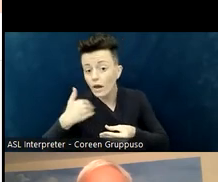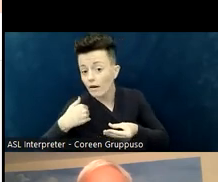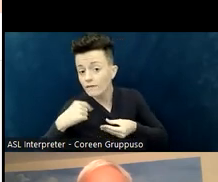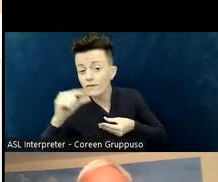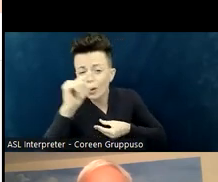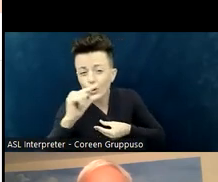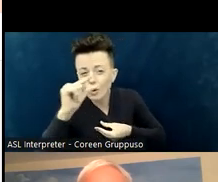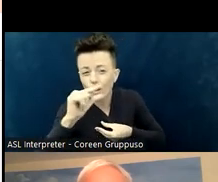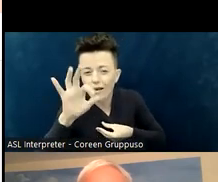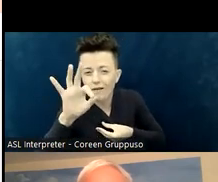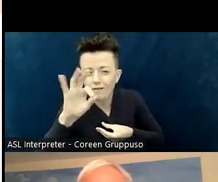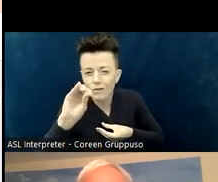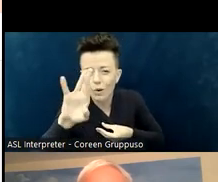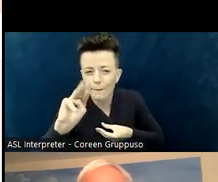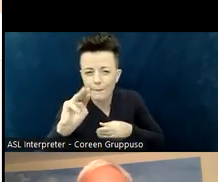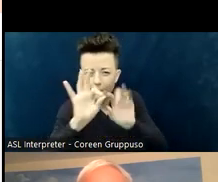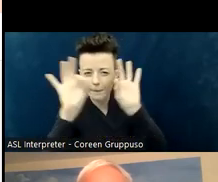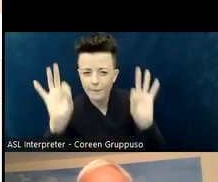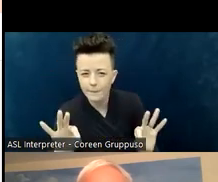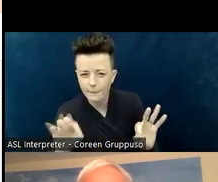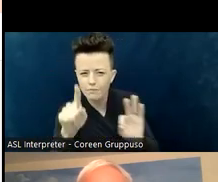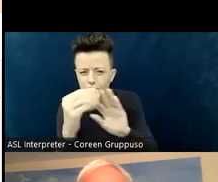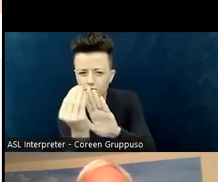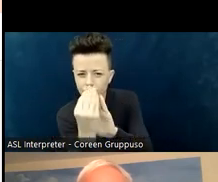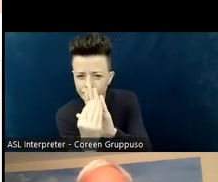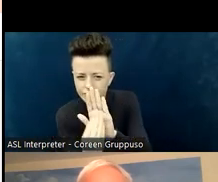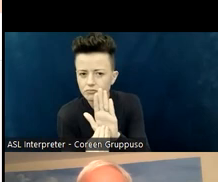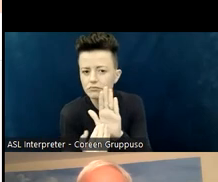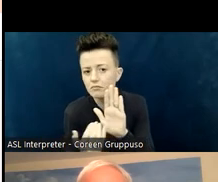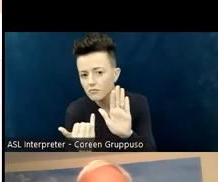so hop back here and fill out the form.